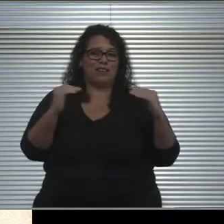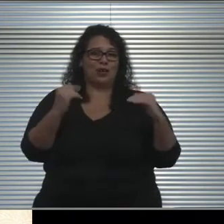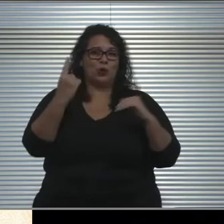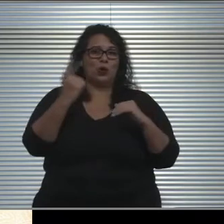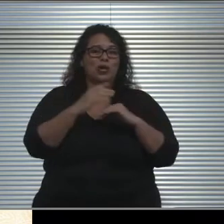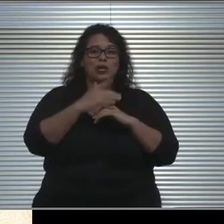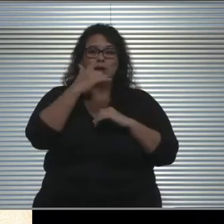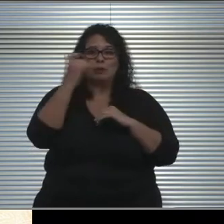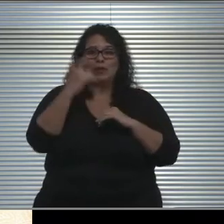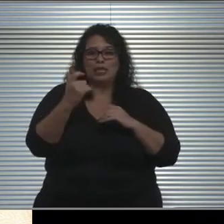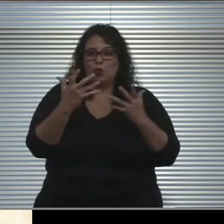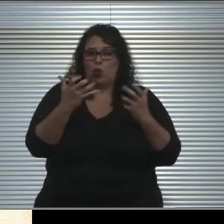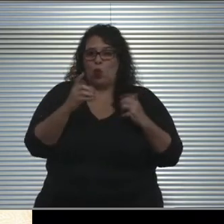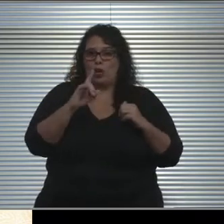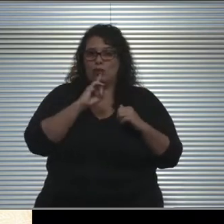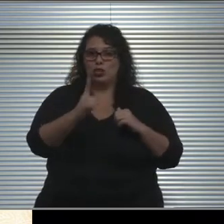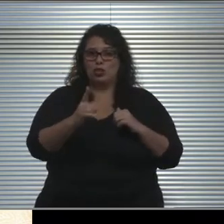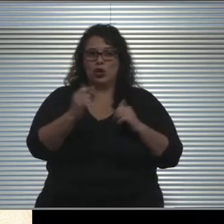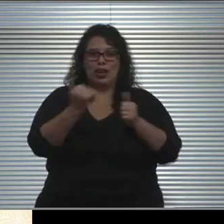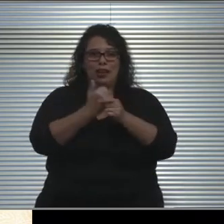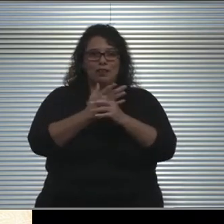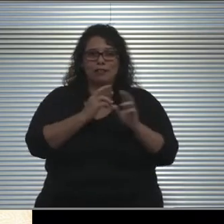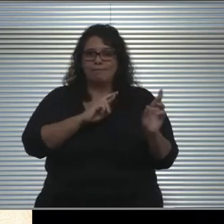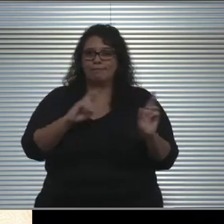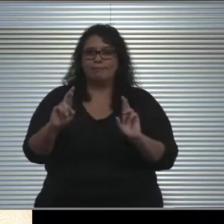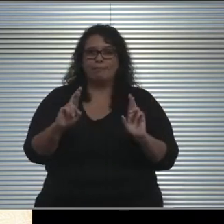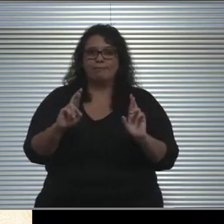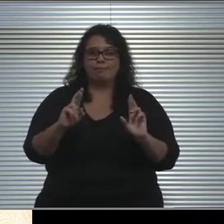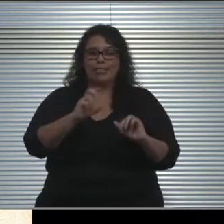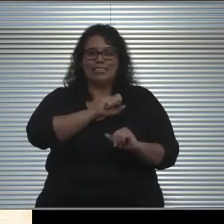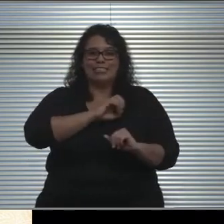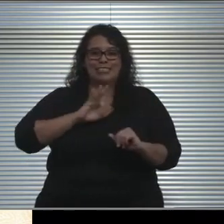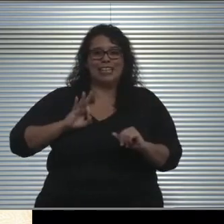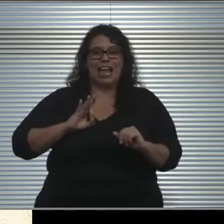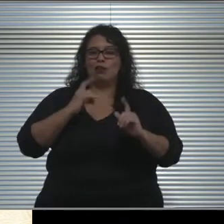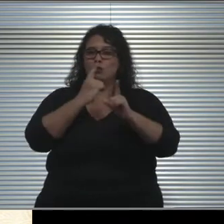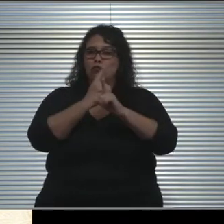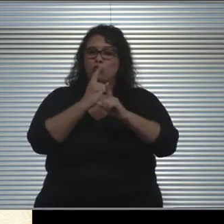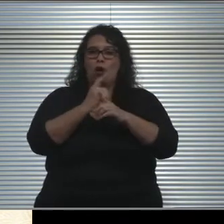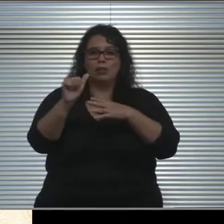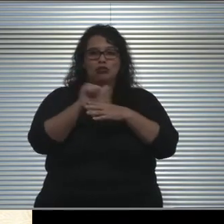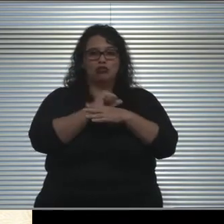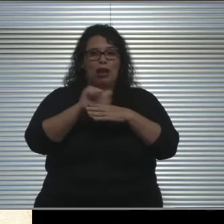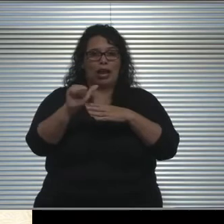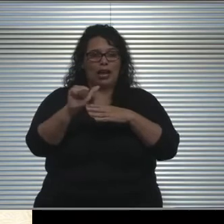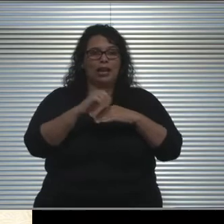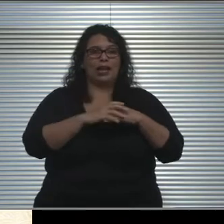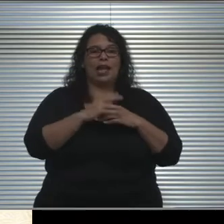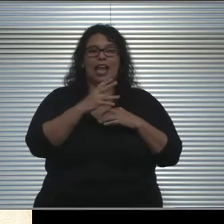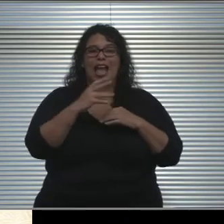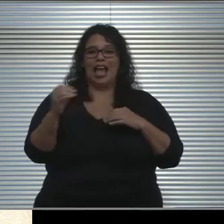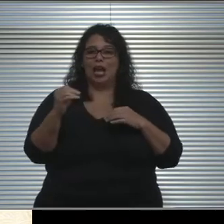because we wanted to make sure that things were tight, staff were properly trained, and that we had ample time